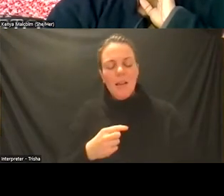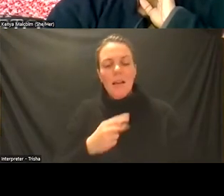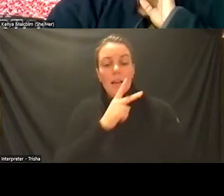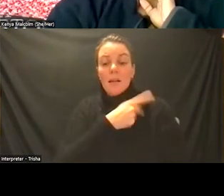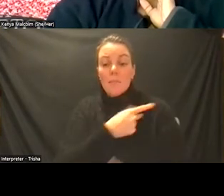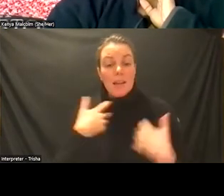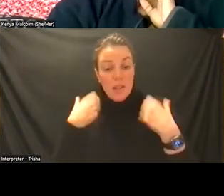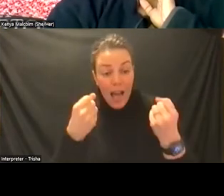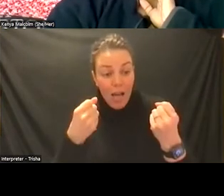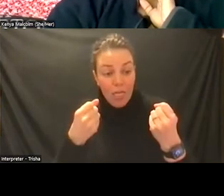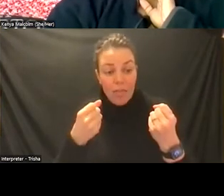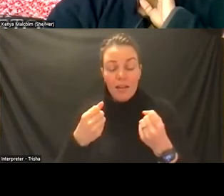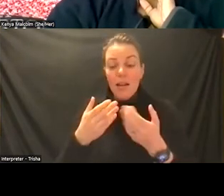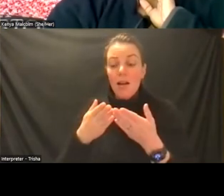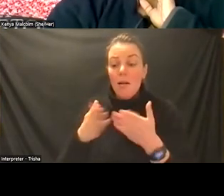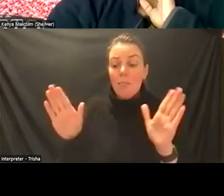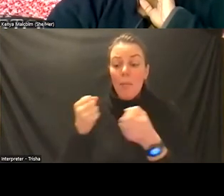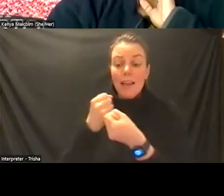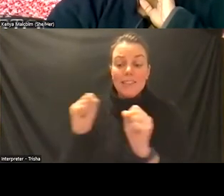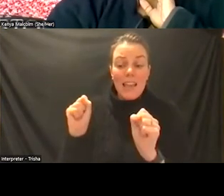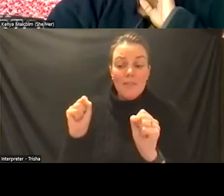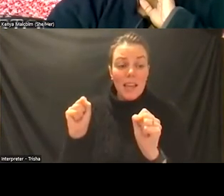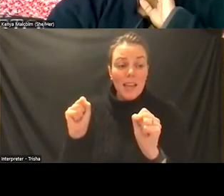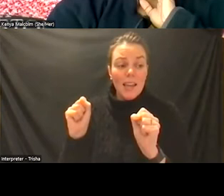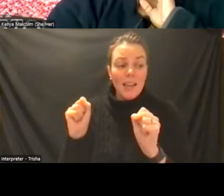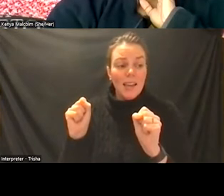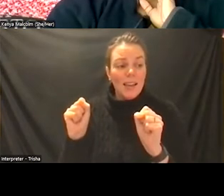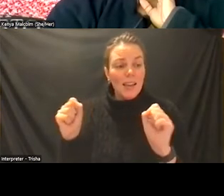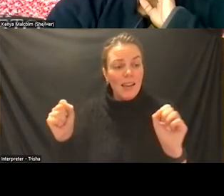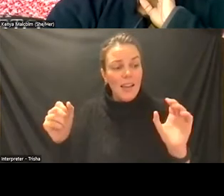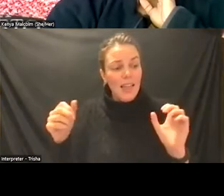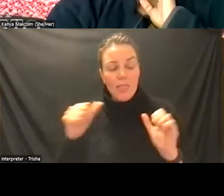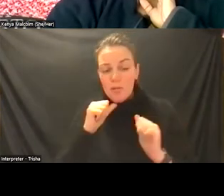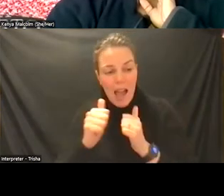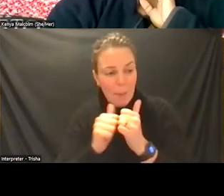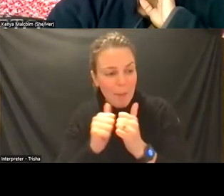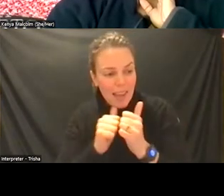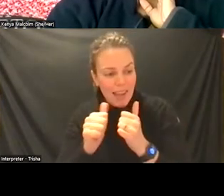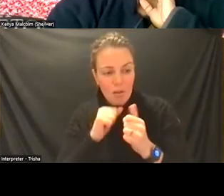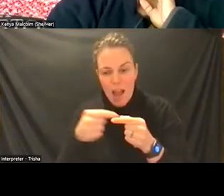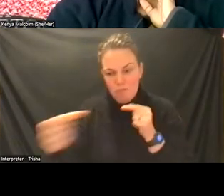and public safety are complementary they're not competing you know often we tend to see